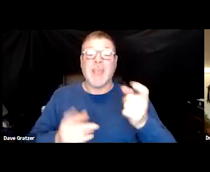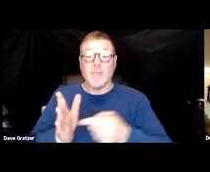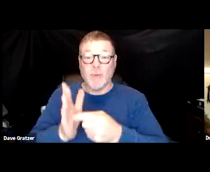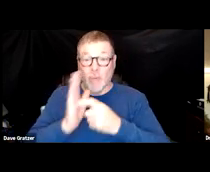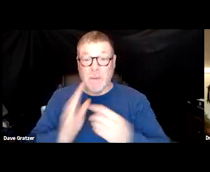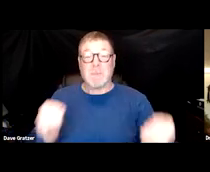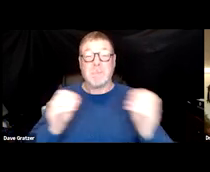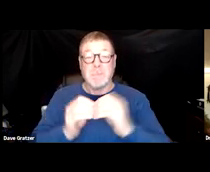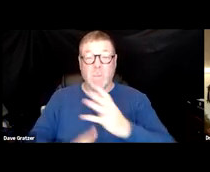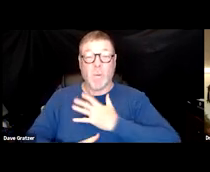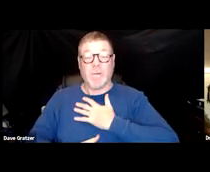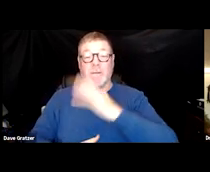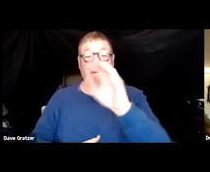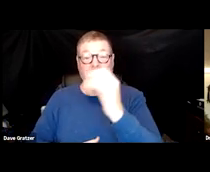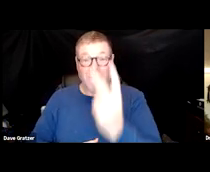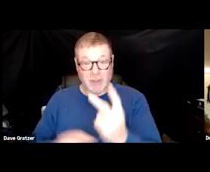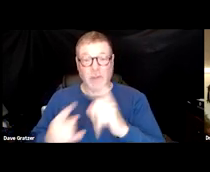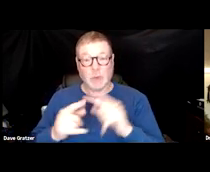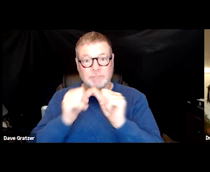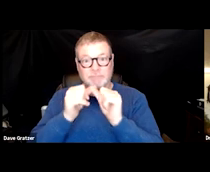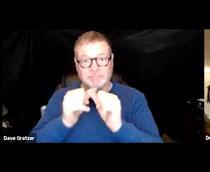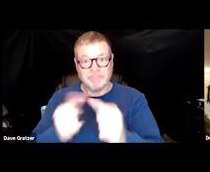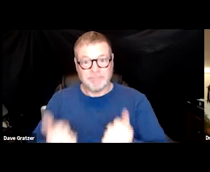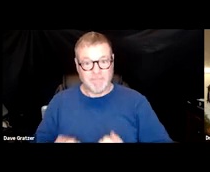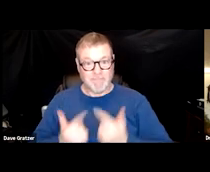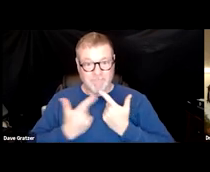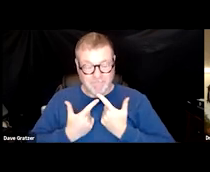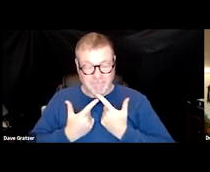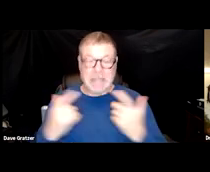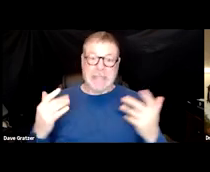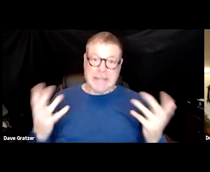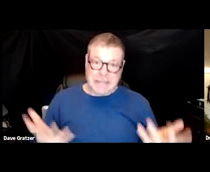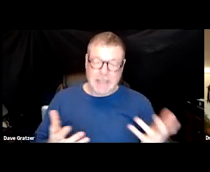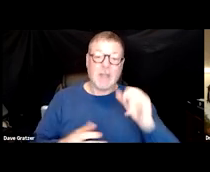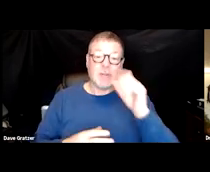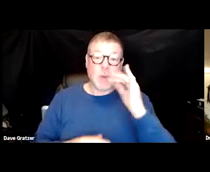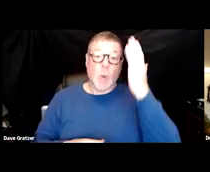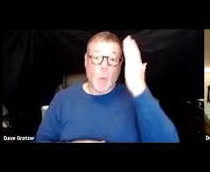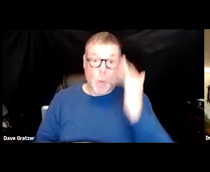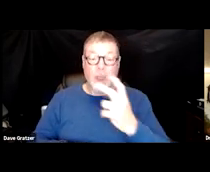to maintain life. And the reason that they put these individuals in a prone position on their stomach